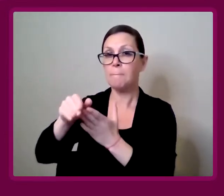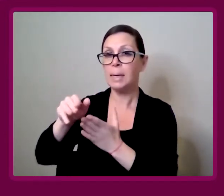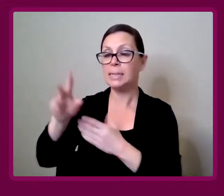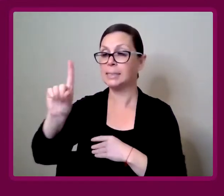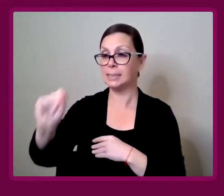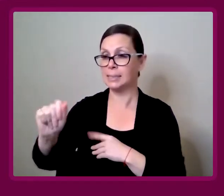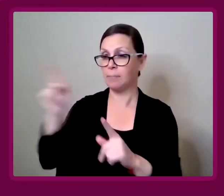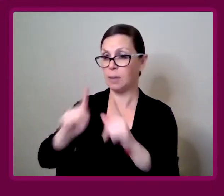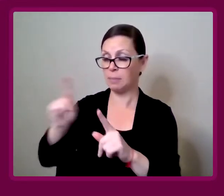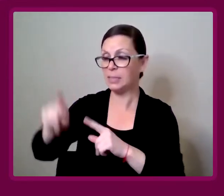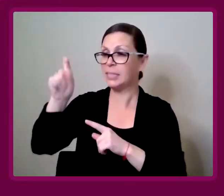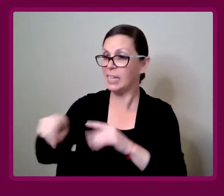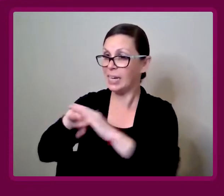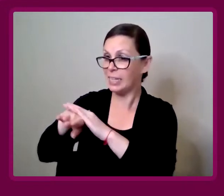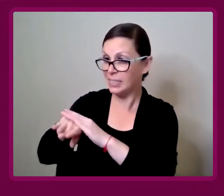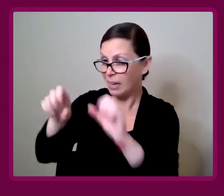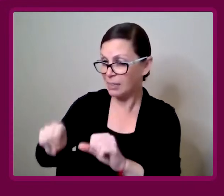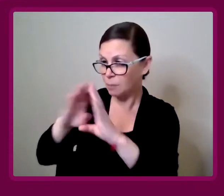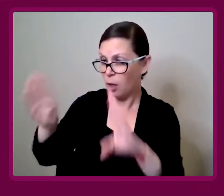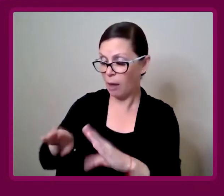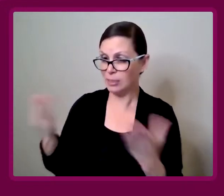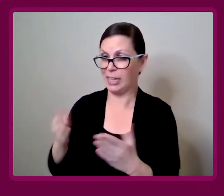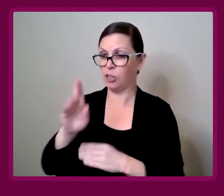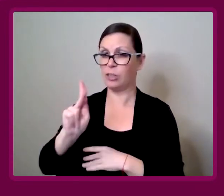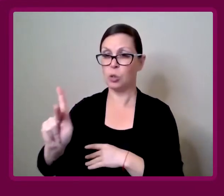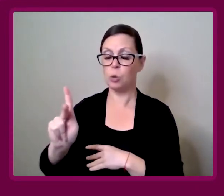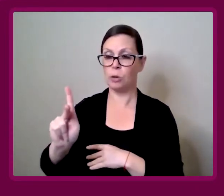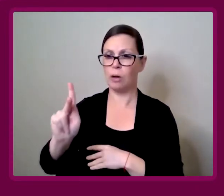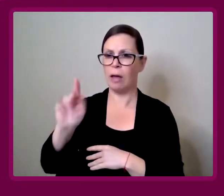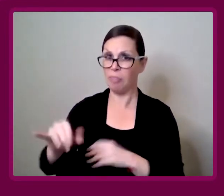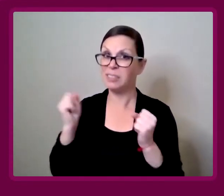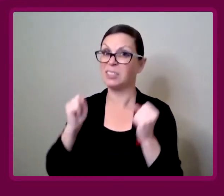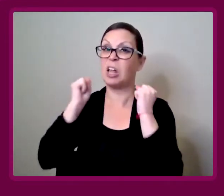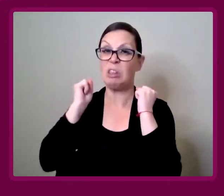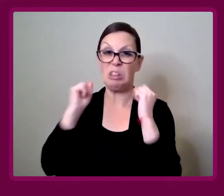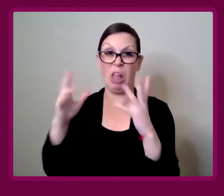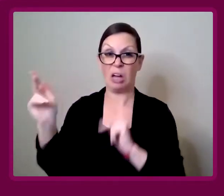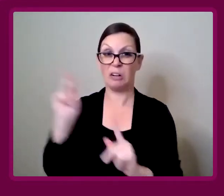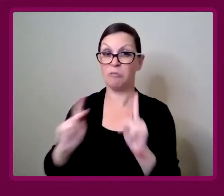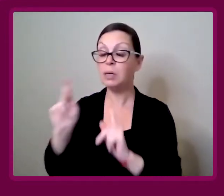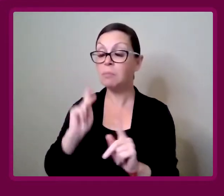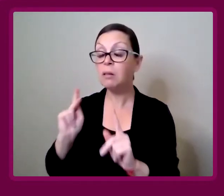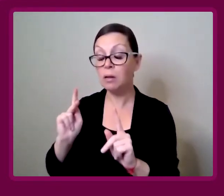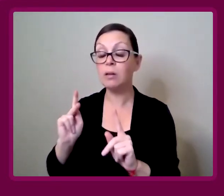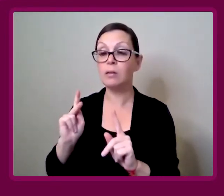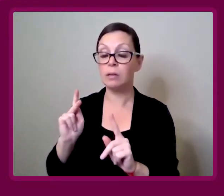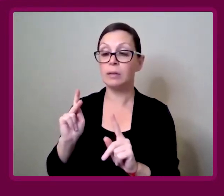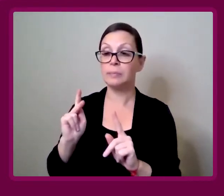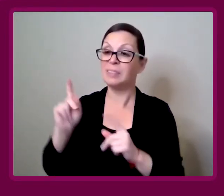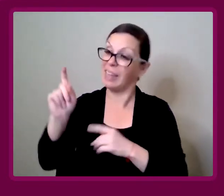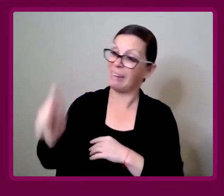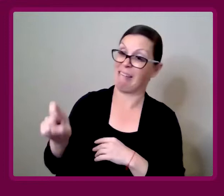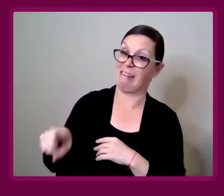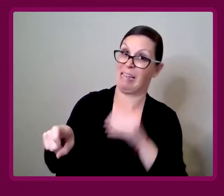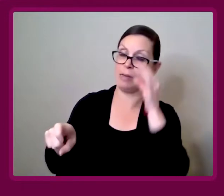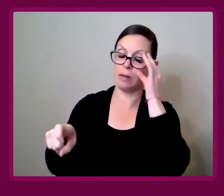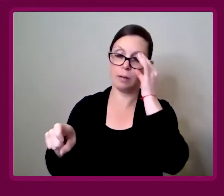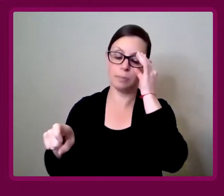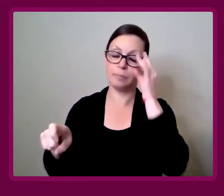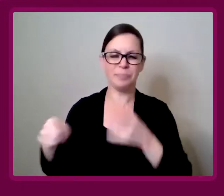people are in need of accessible housing in the UK. That's quite a large chunk of people that are in need.